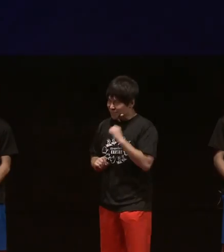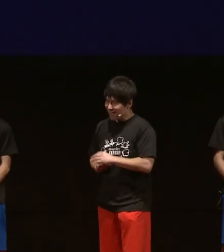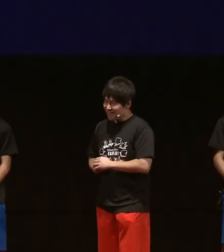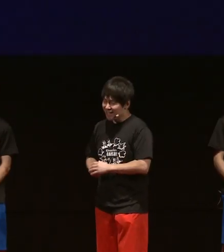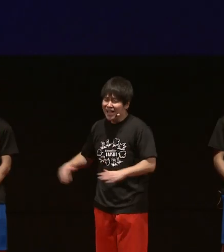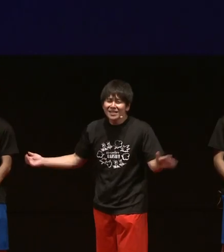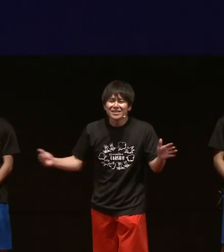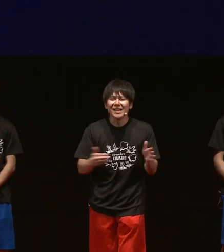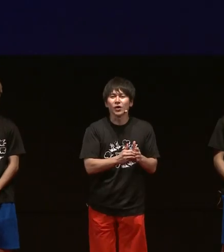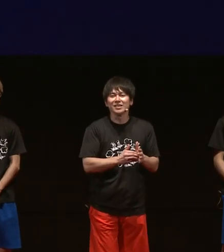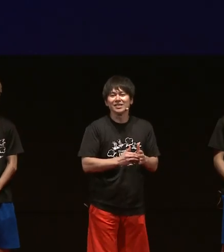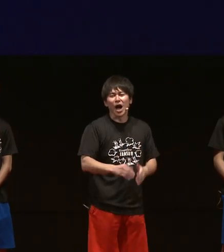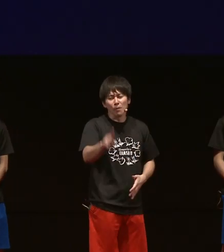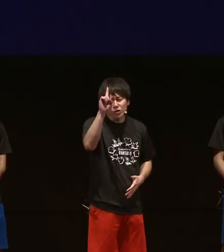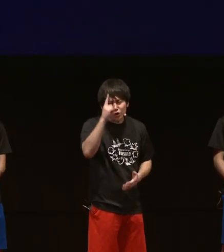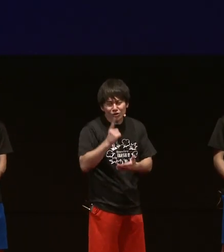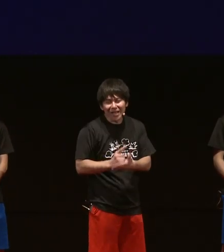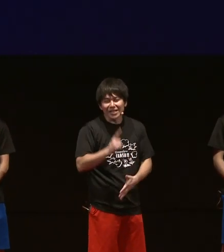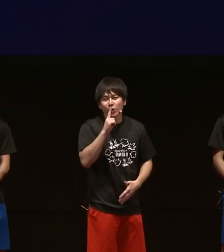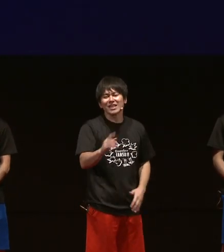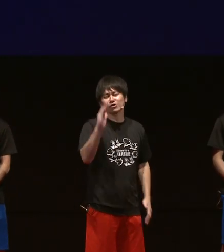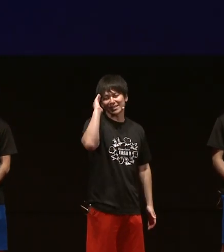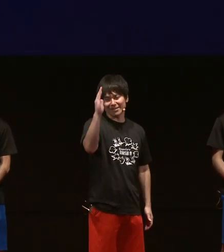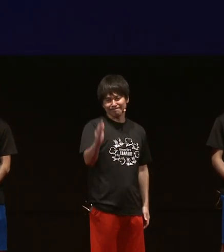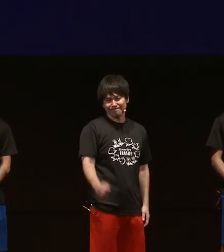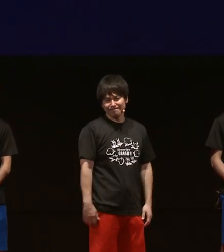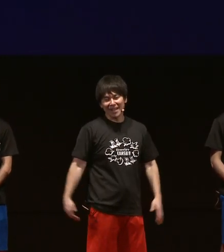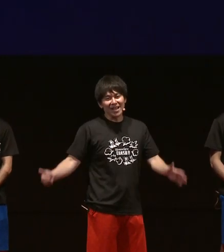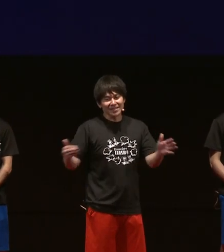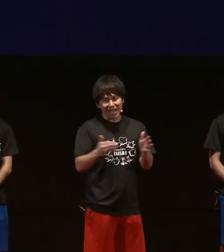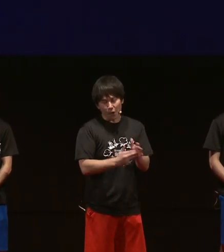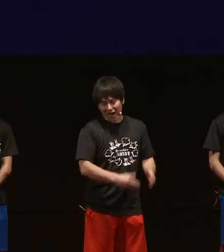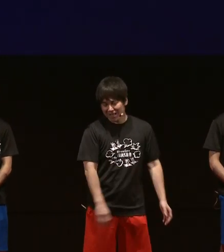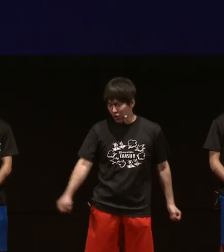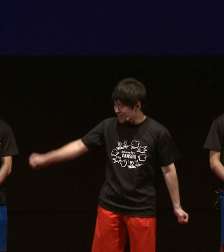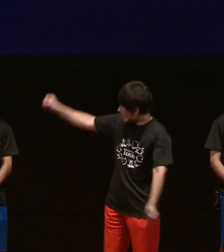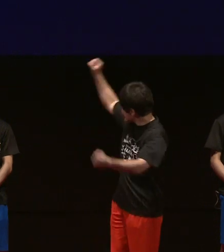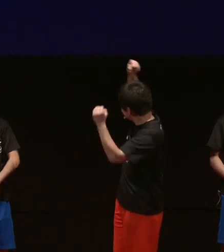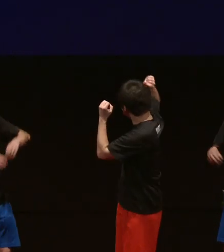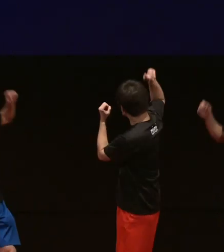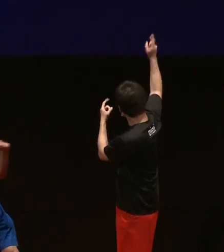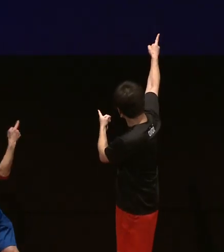There is one last thing that I would like to say. This.